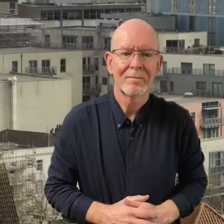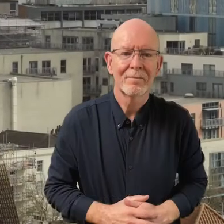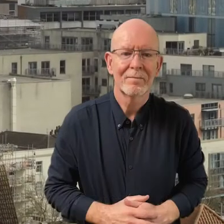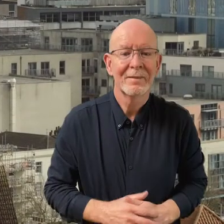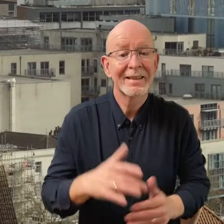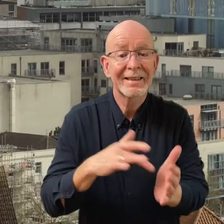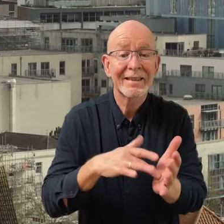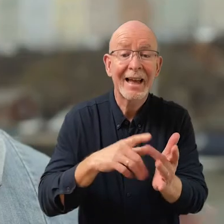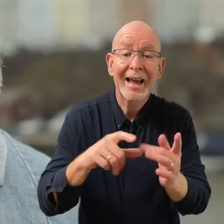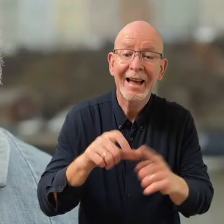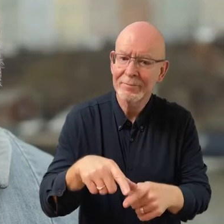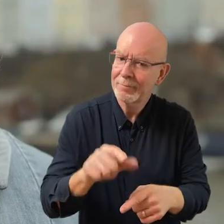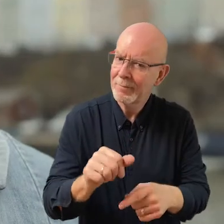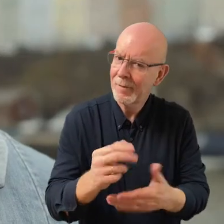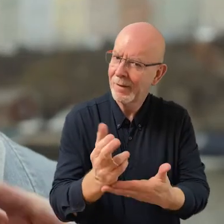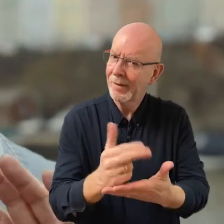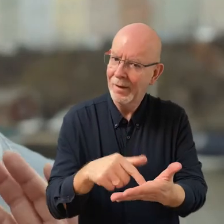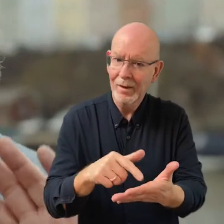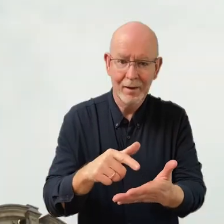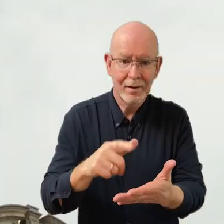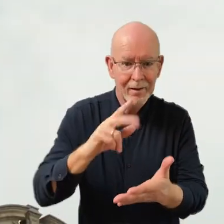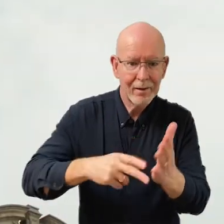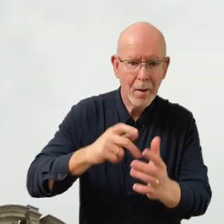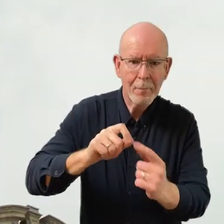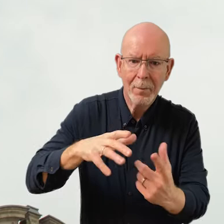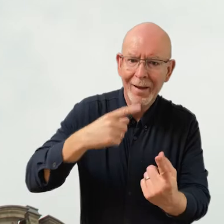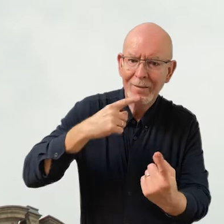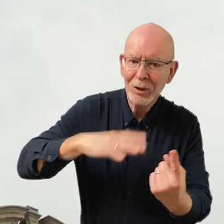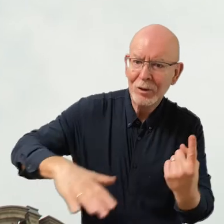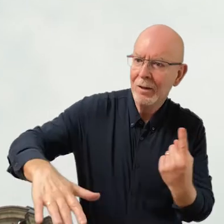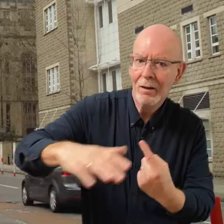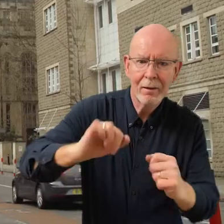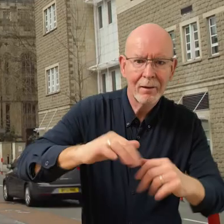[Nick] City ID are a design agency that designs public information infrastructure.